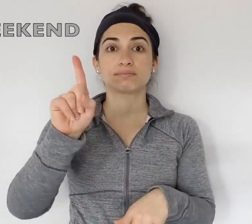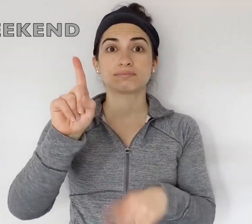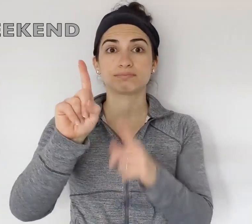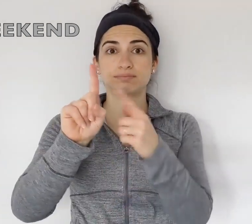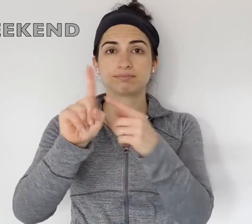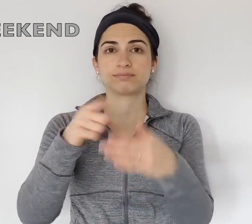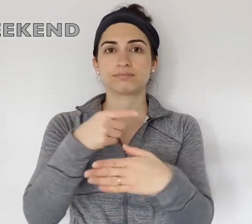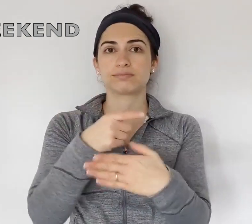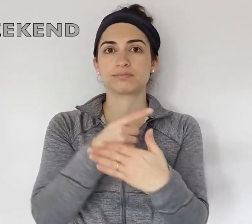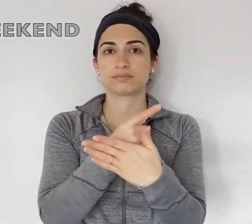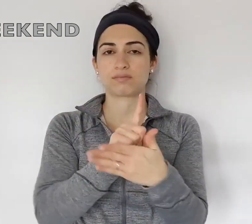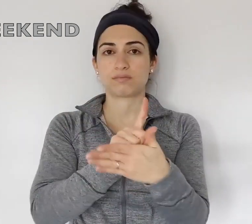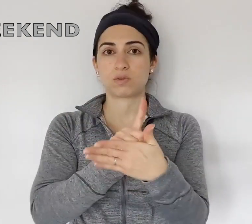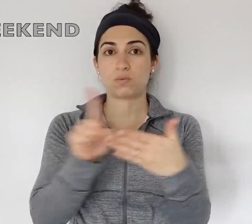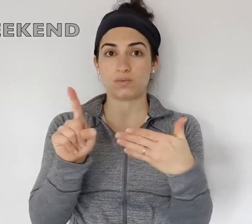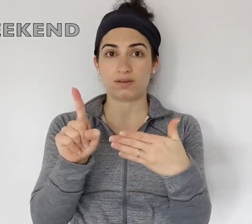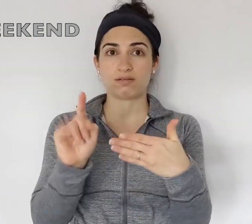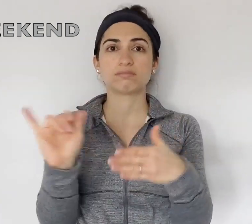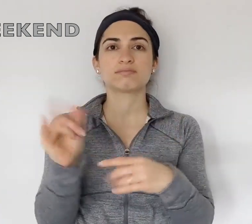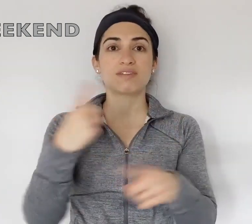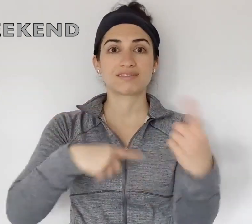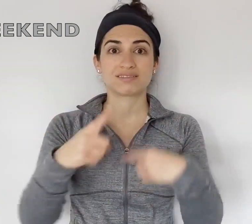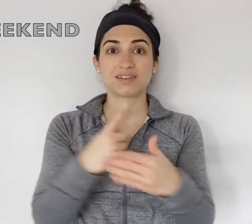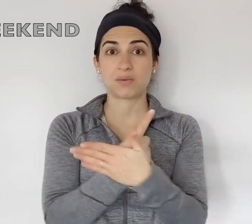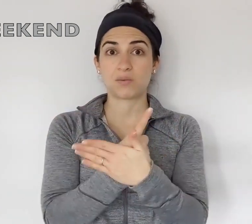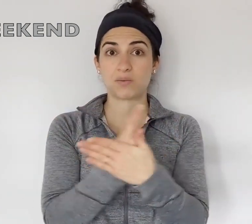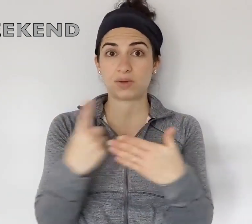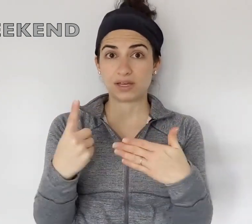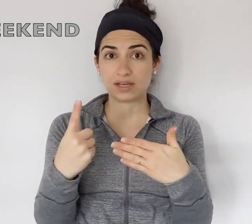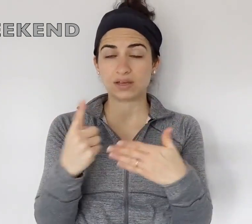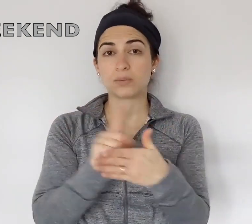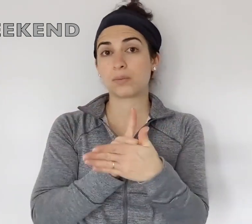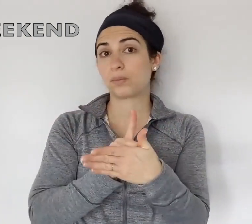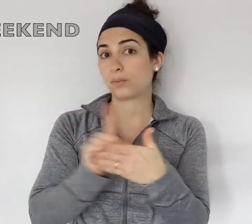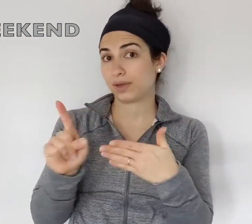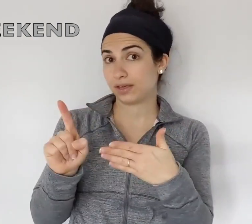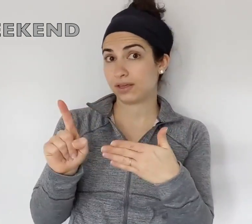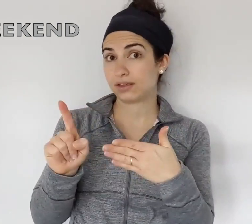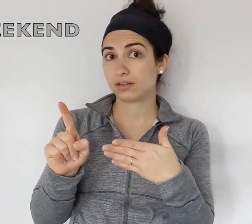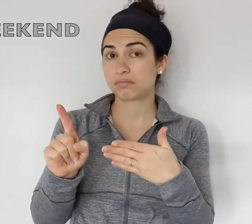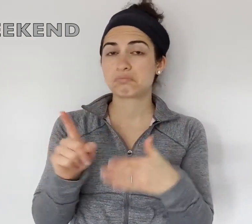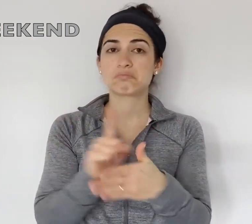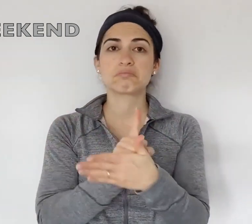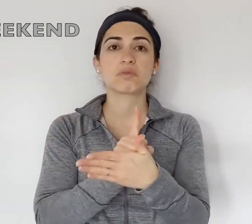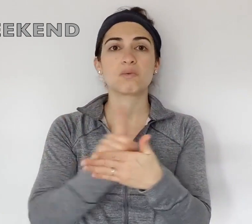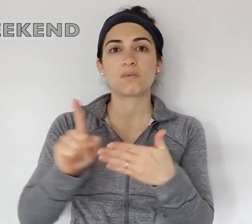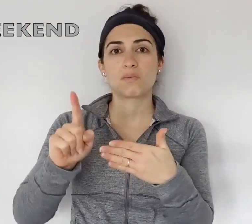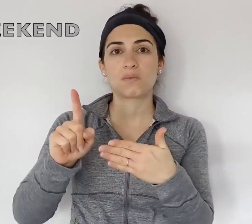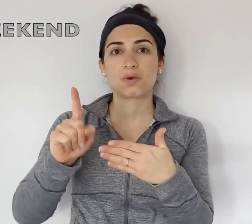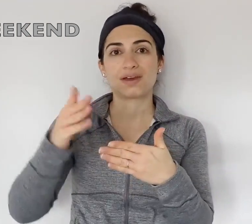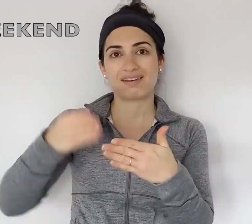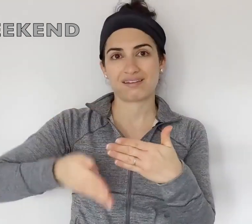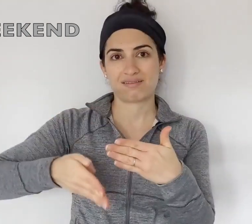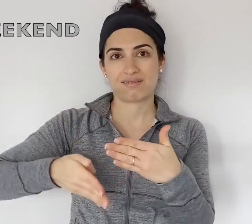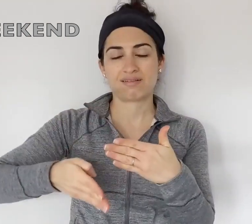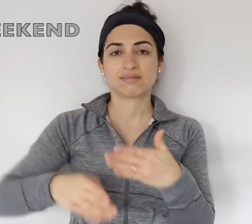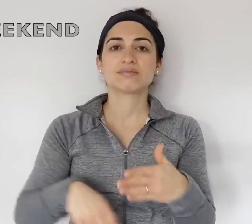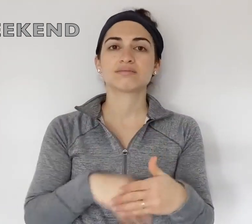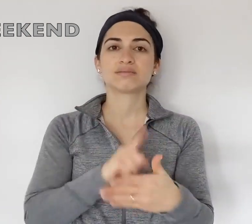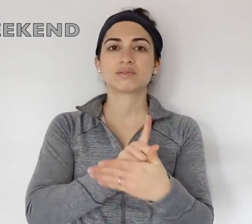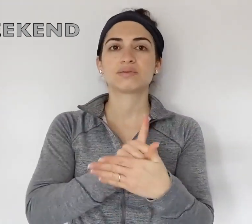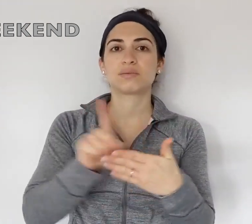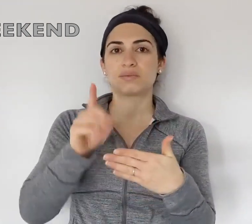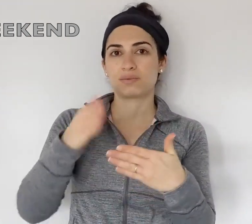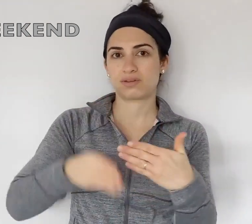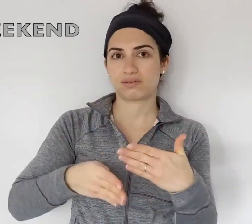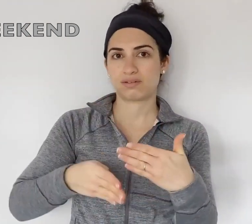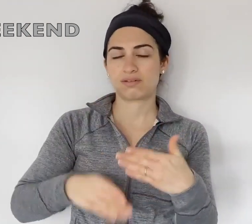Also, you can use the "1" hand shape like the sign WEEK. WEEK, WEEK-END. WEEKEND.